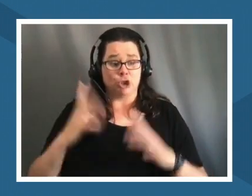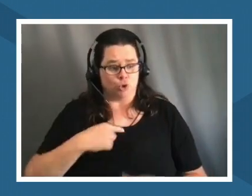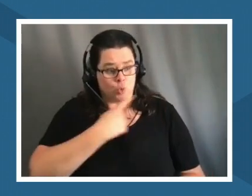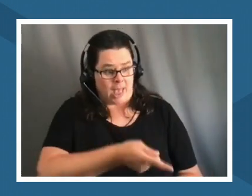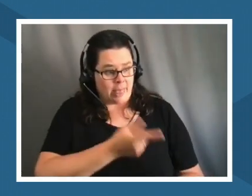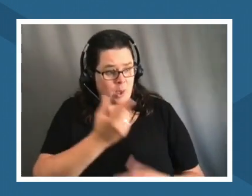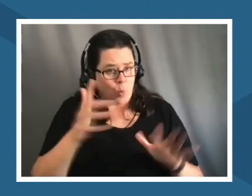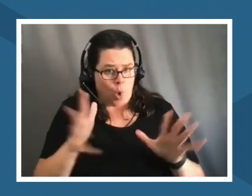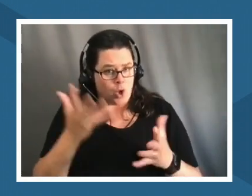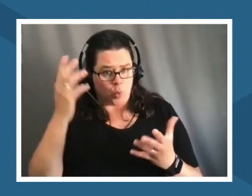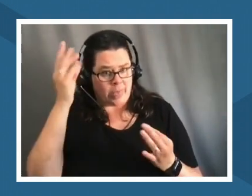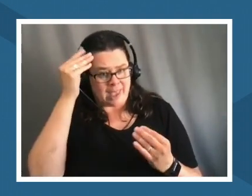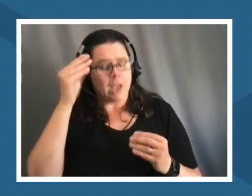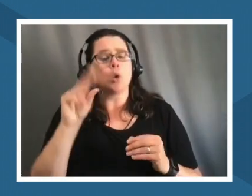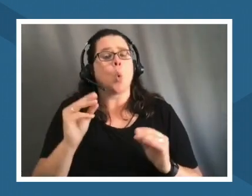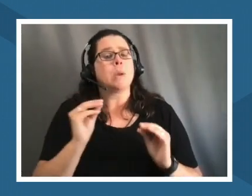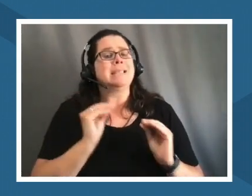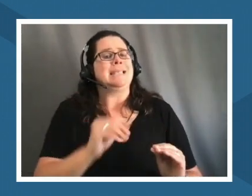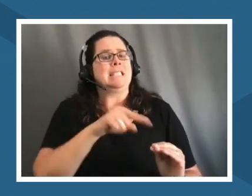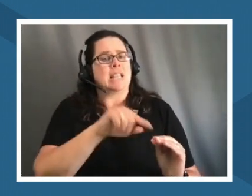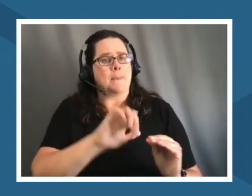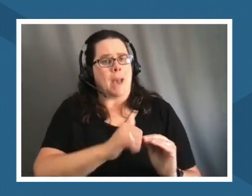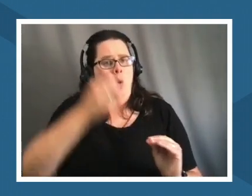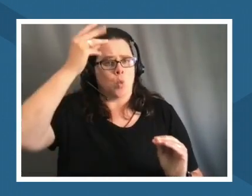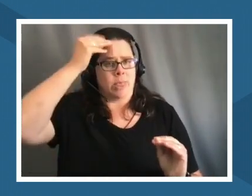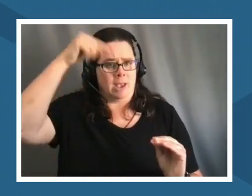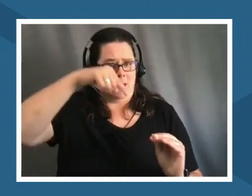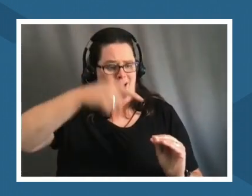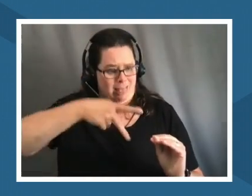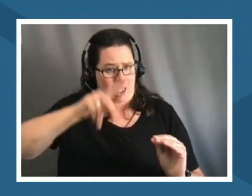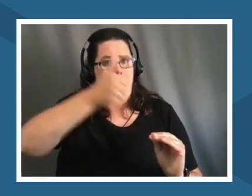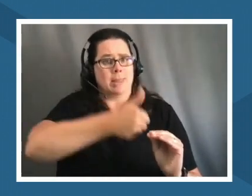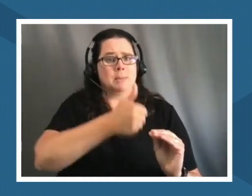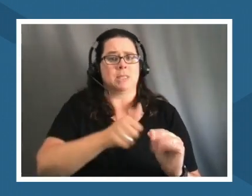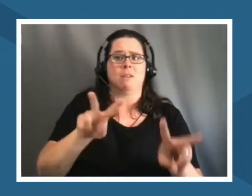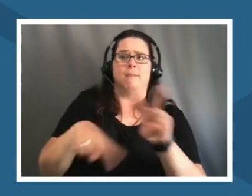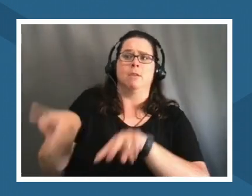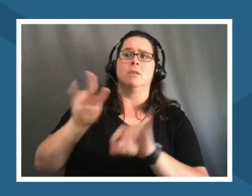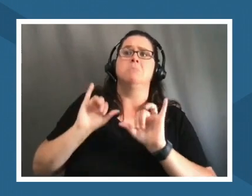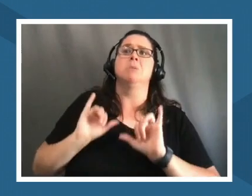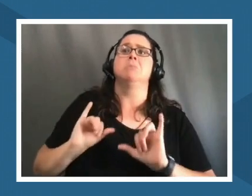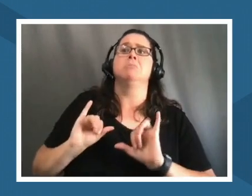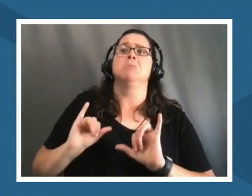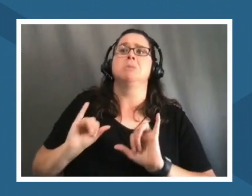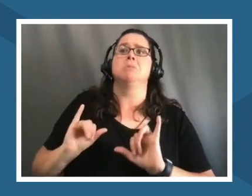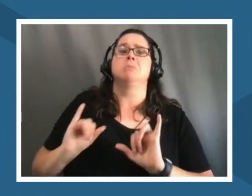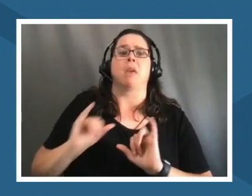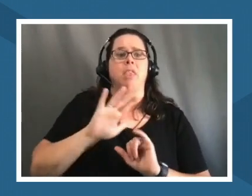to teach them how to think and allow them to make their own